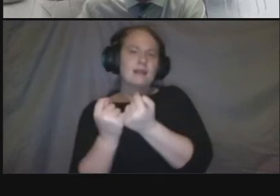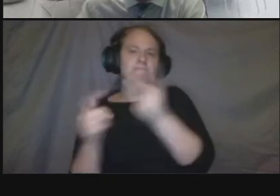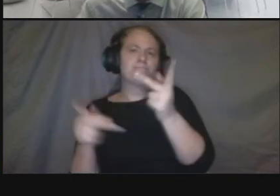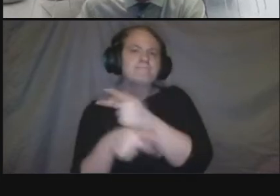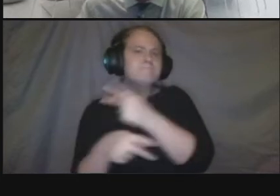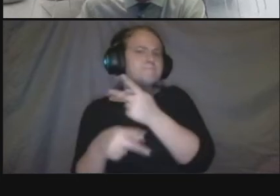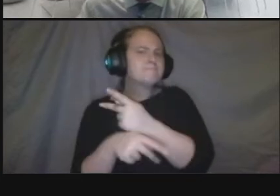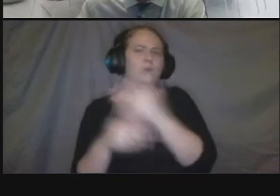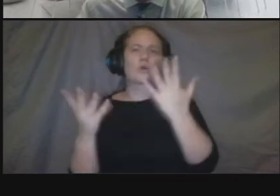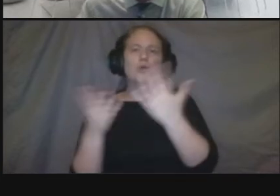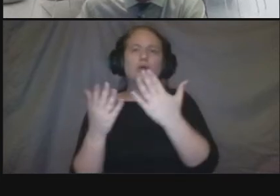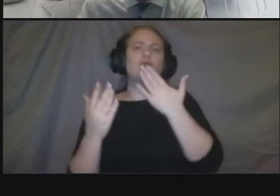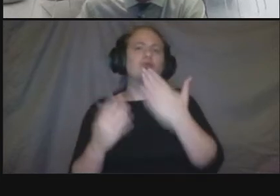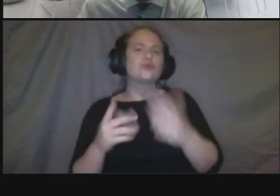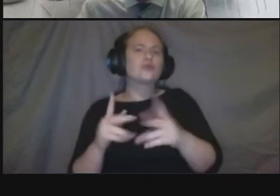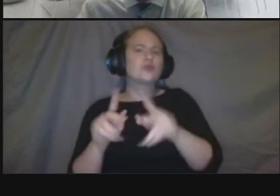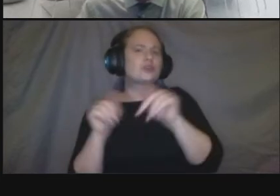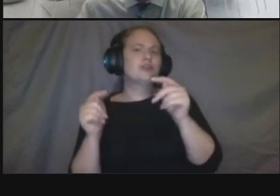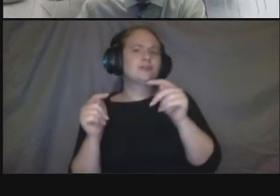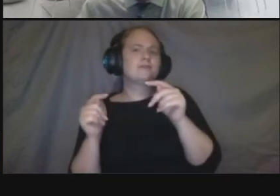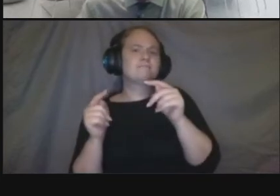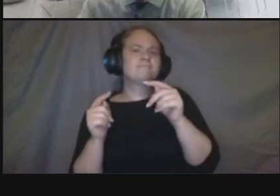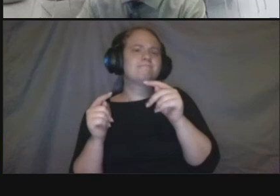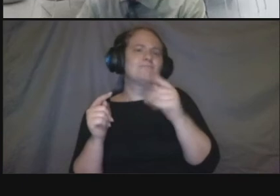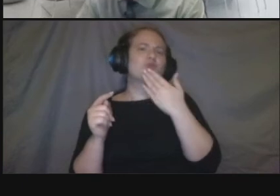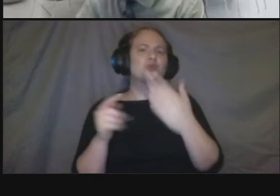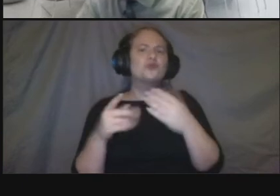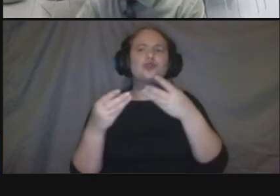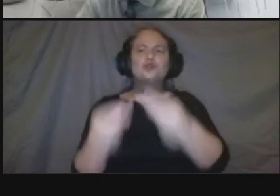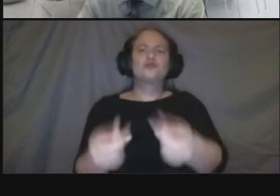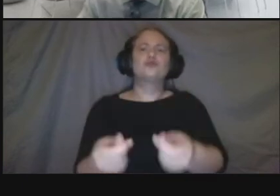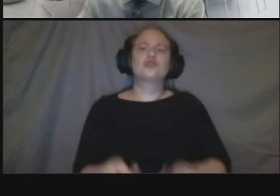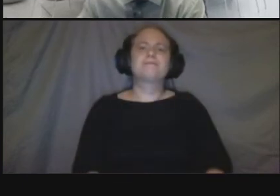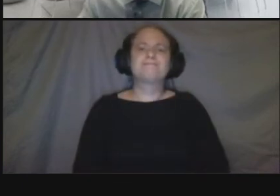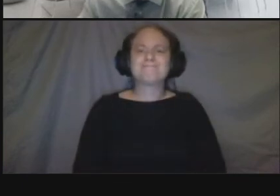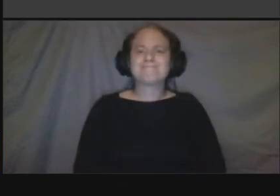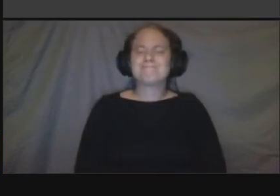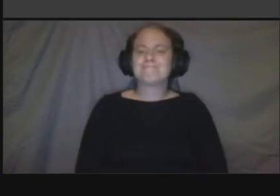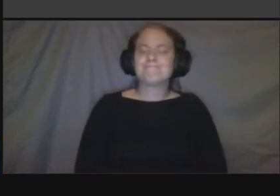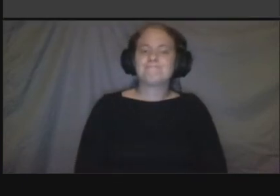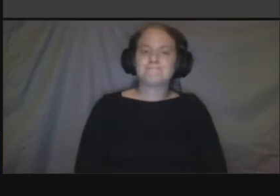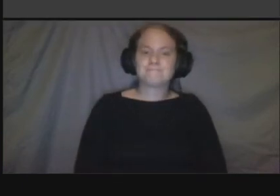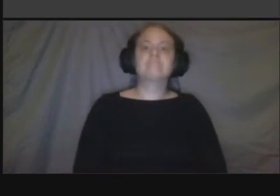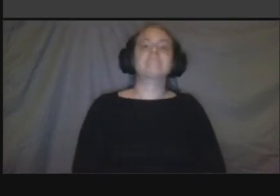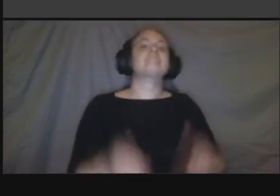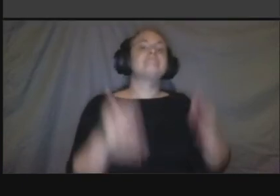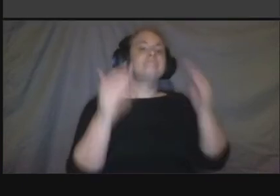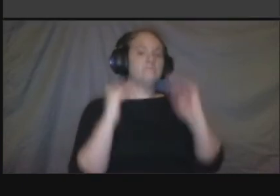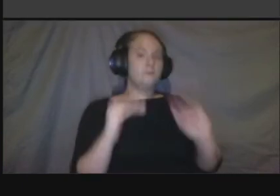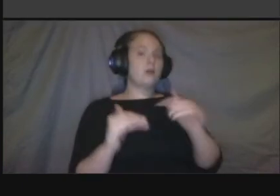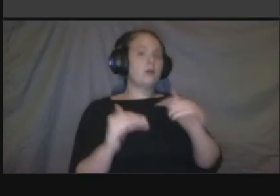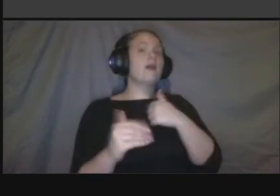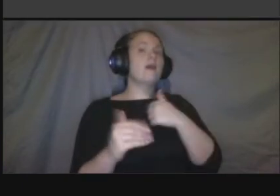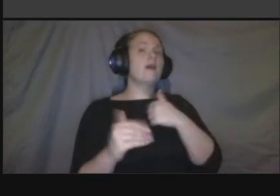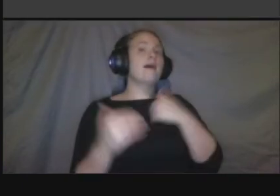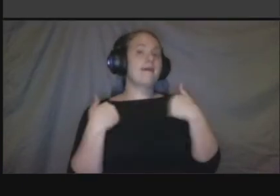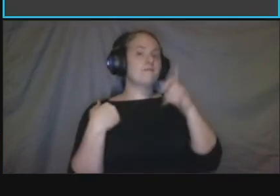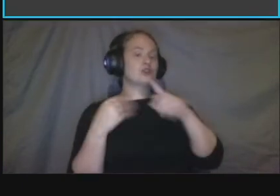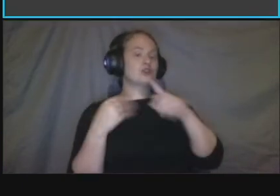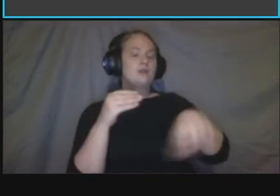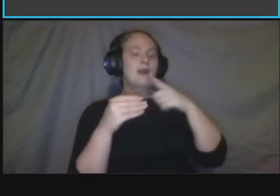okay i have a recycling and sustainability question what is the team's stance and ability